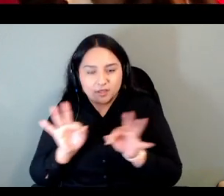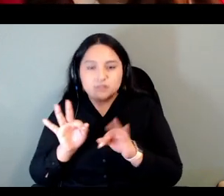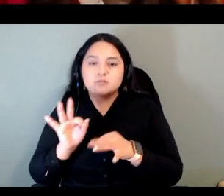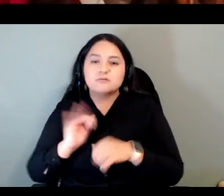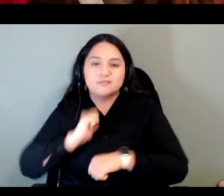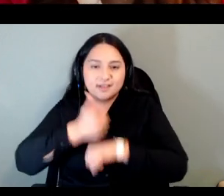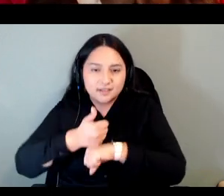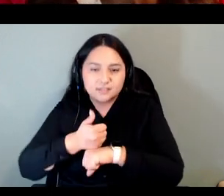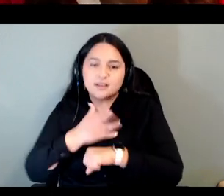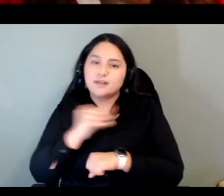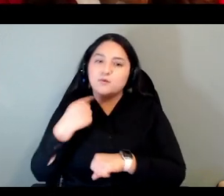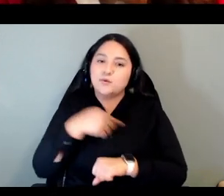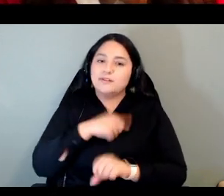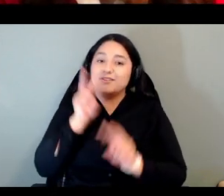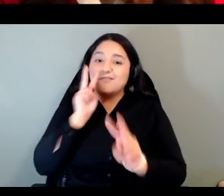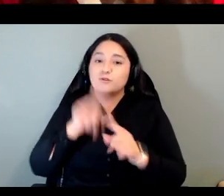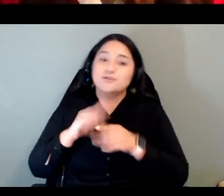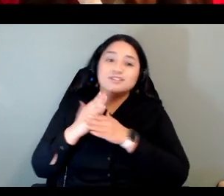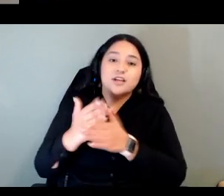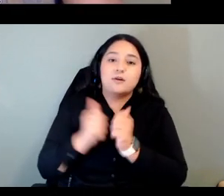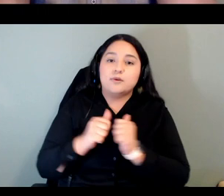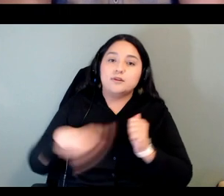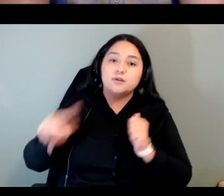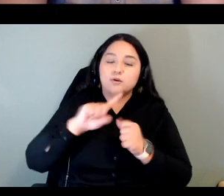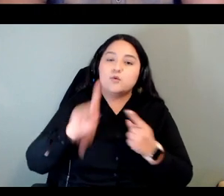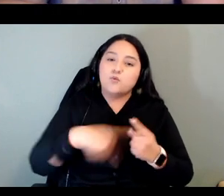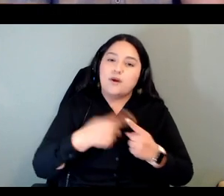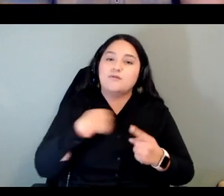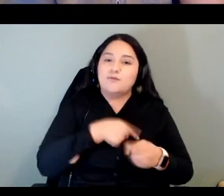with you all when it's complete